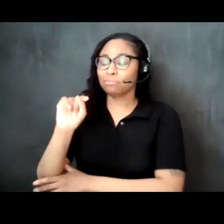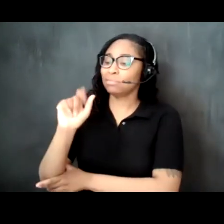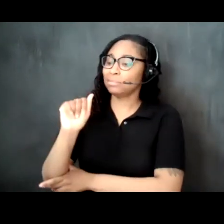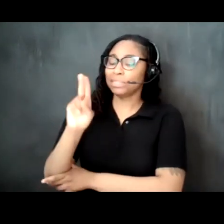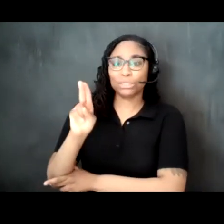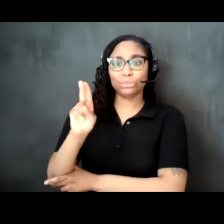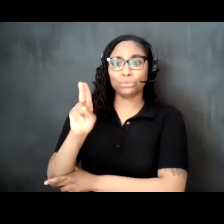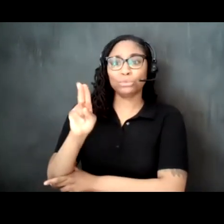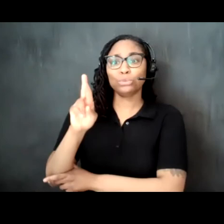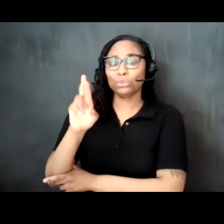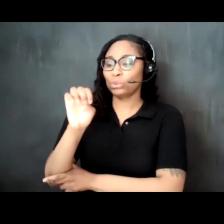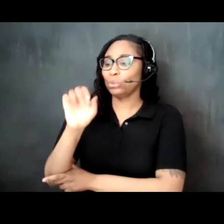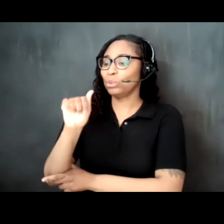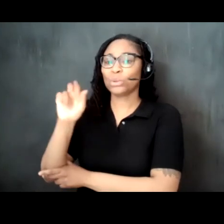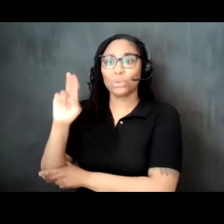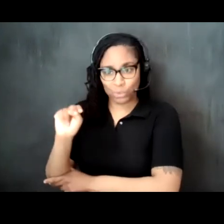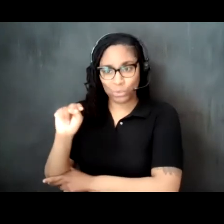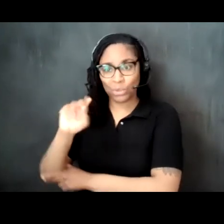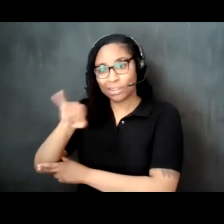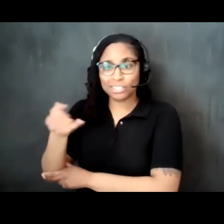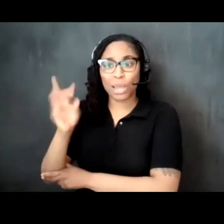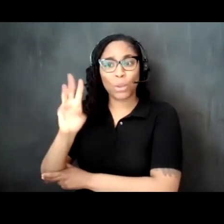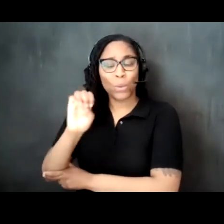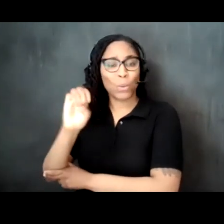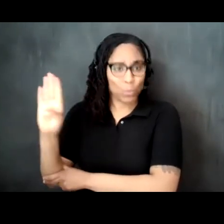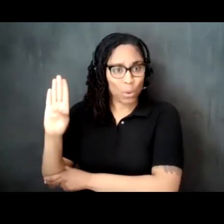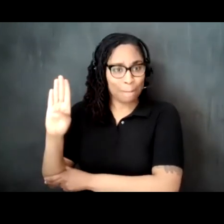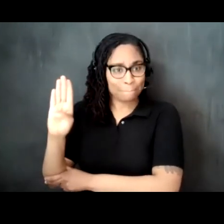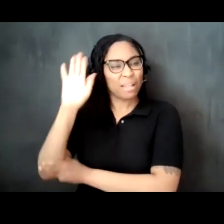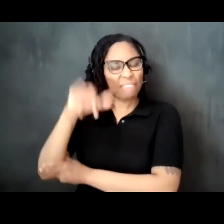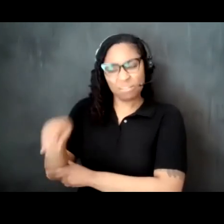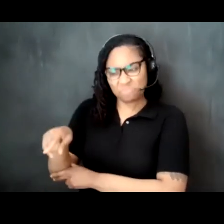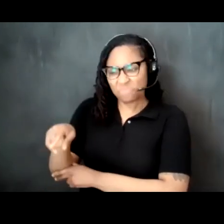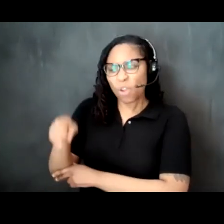webb is the director of the center for the church and the black experience at garrett seminary